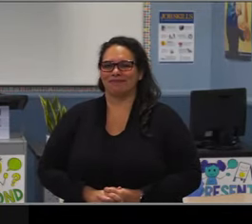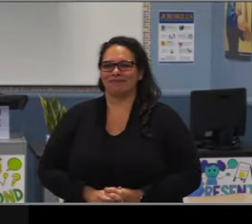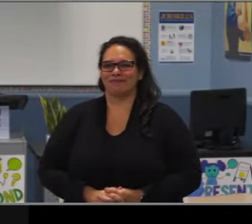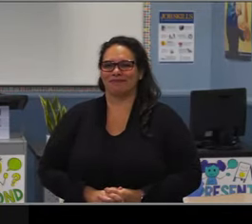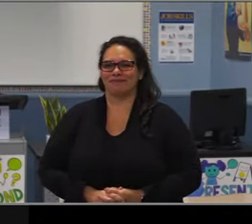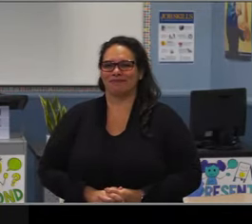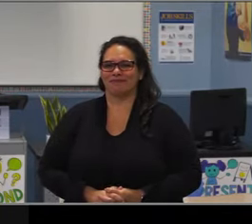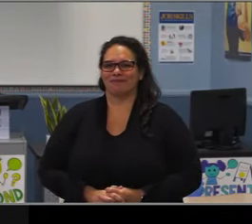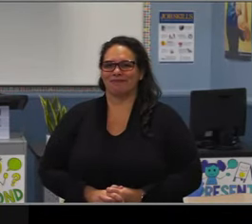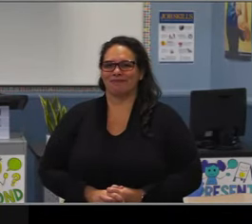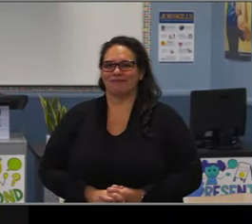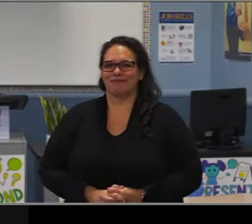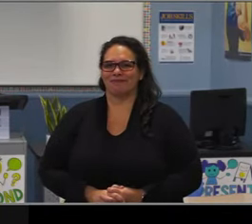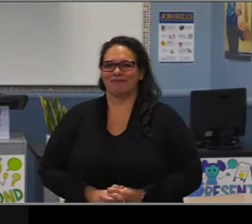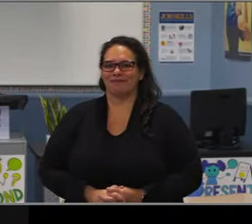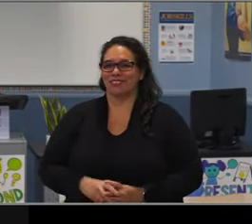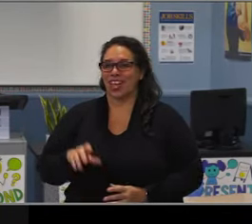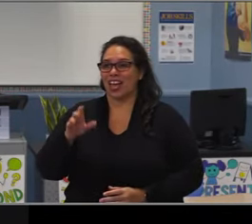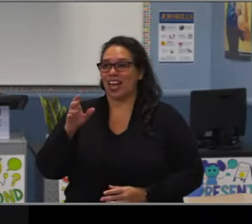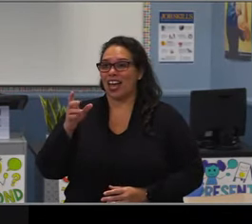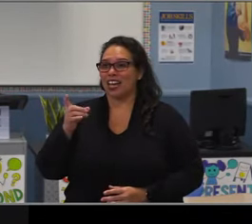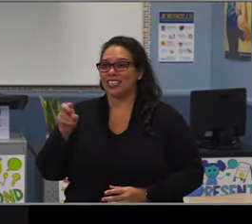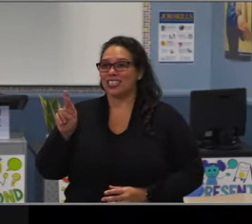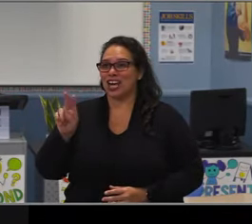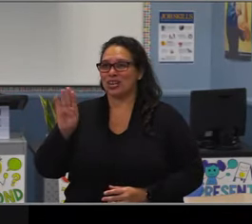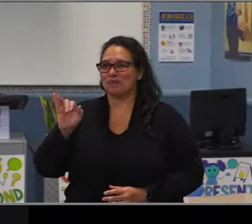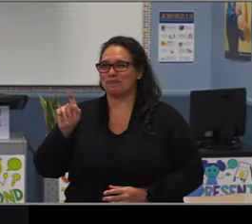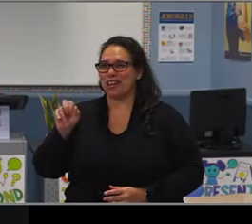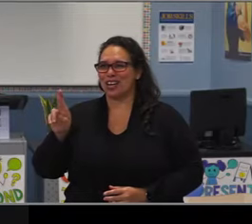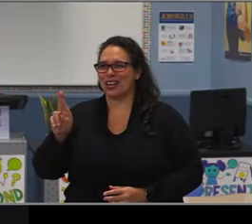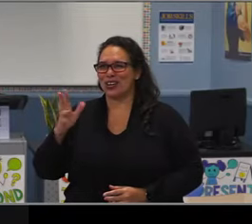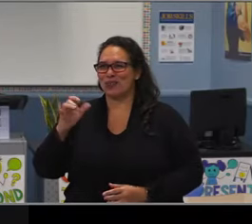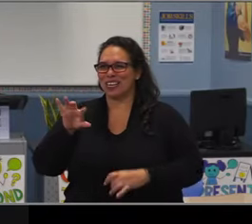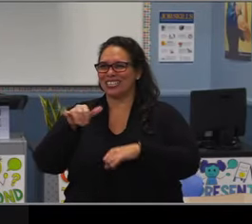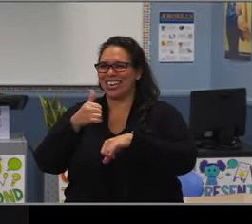and to our school district. Your laser like focus on equity